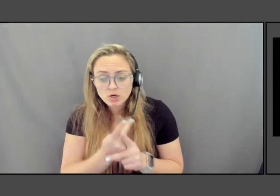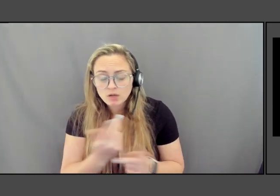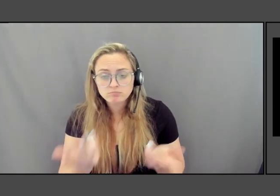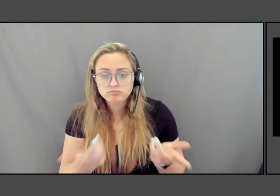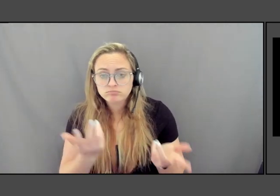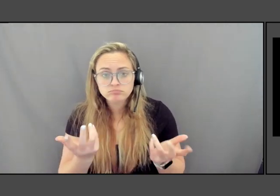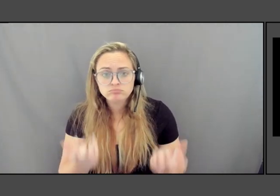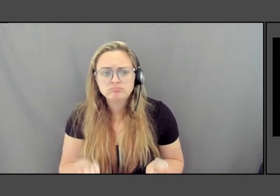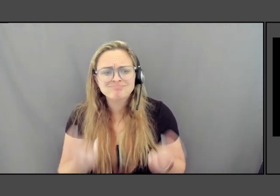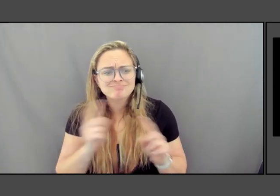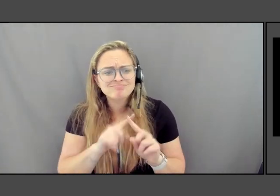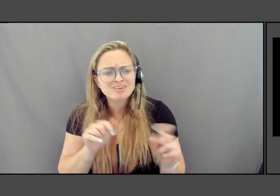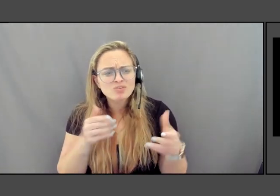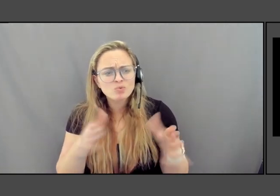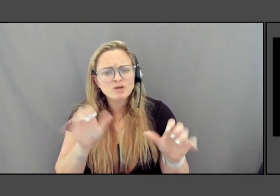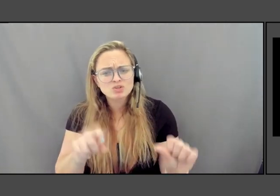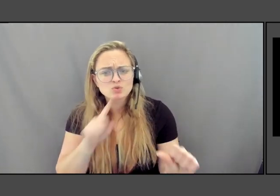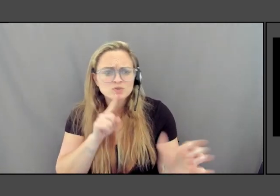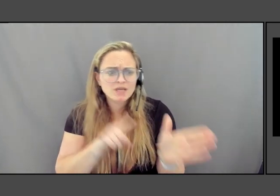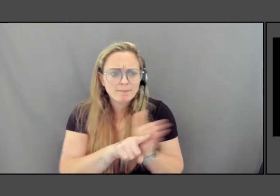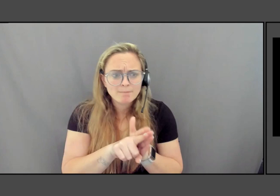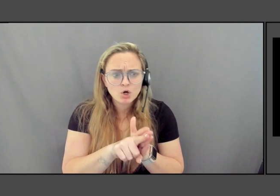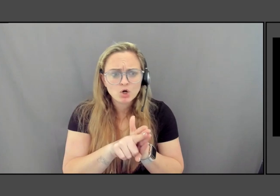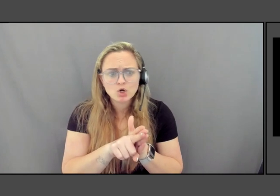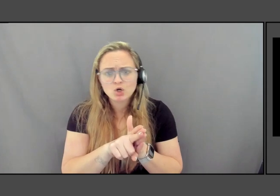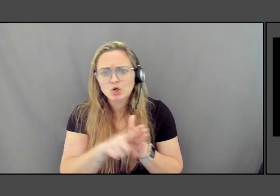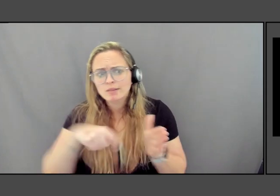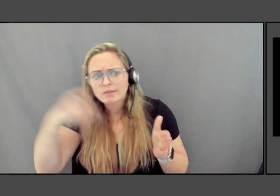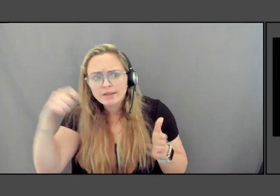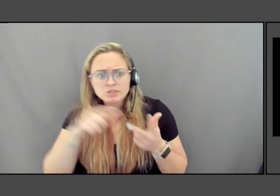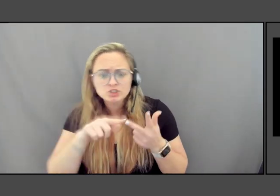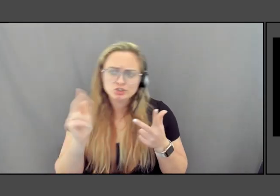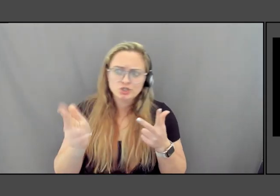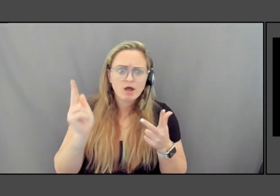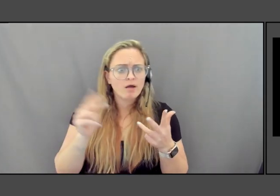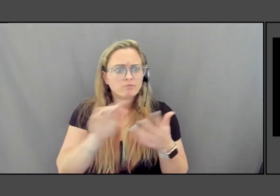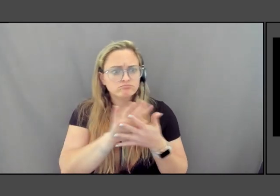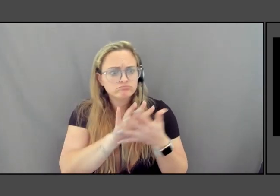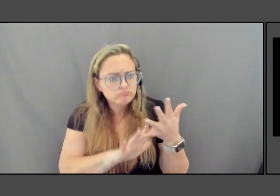we say murdered, lynched, shot, you know, and it was just horrific.